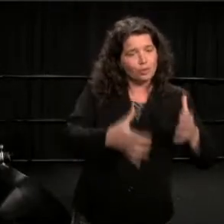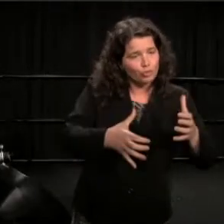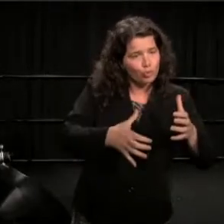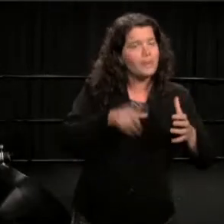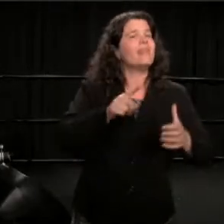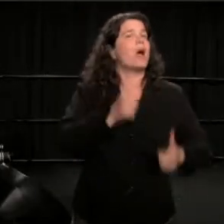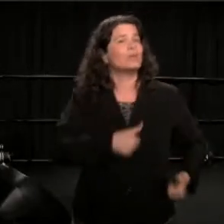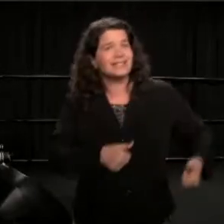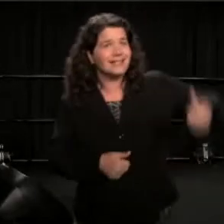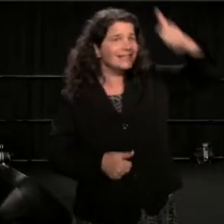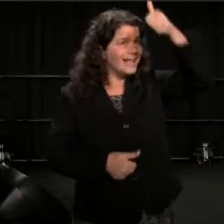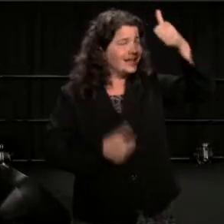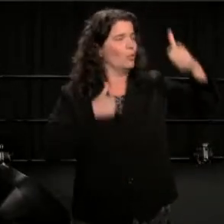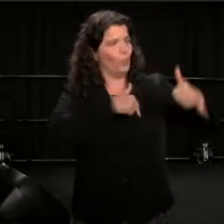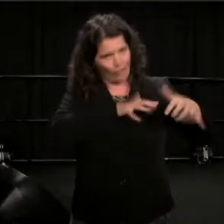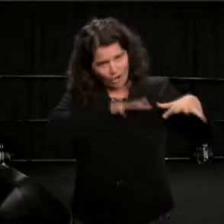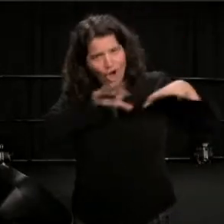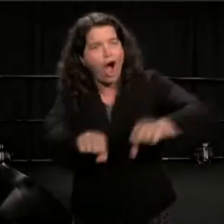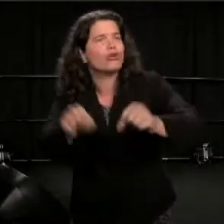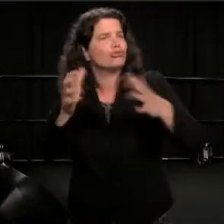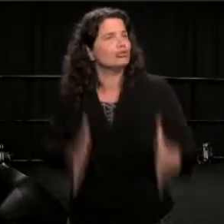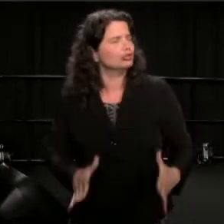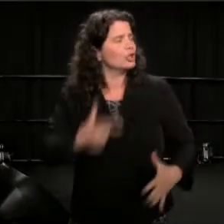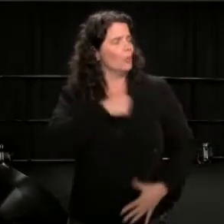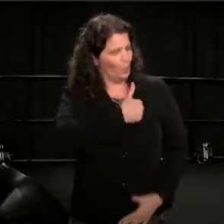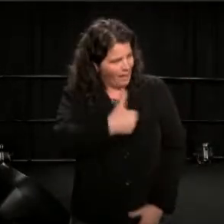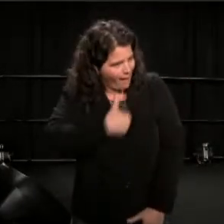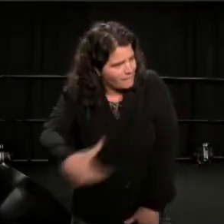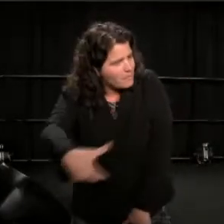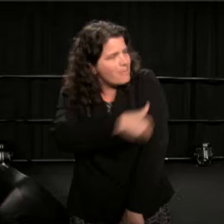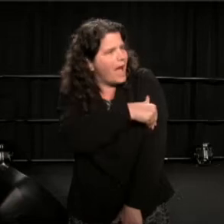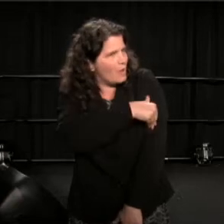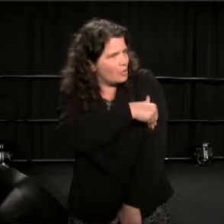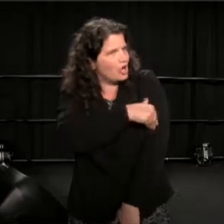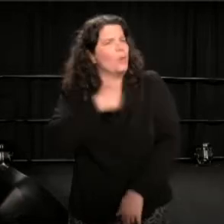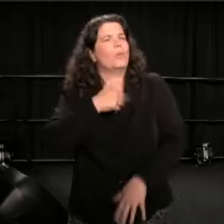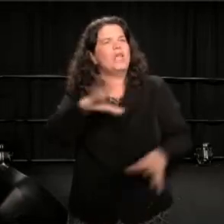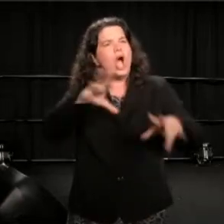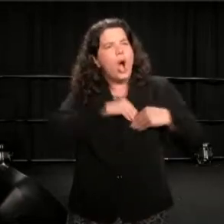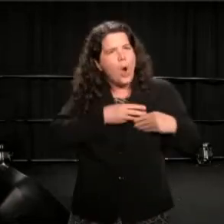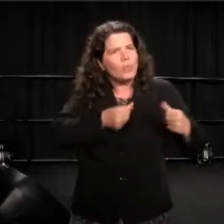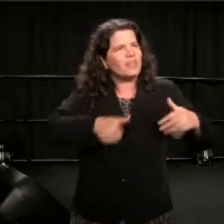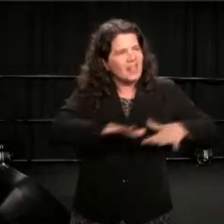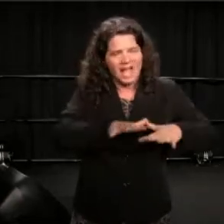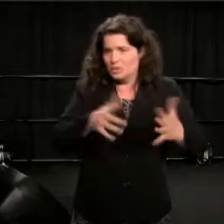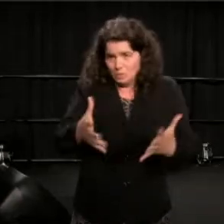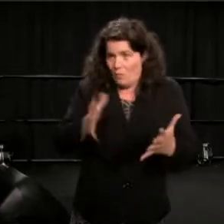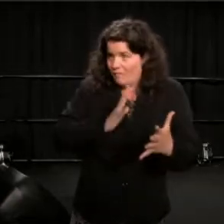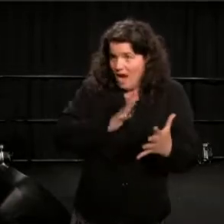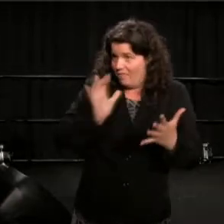were the conquerors, had the power, owned the land, you can say anything you like, alright. Now!